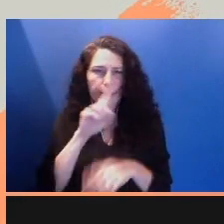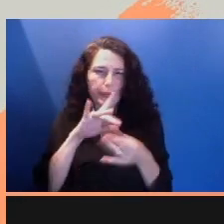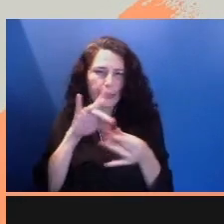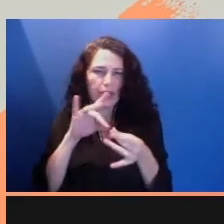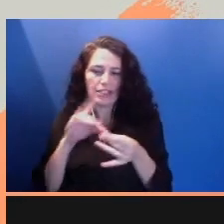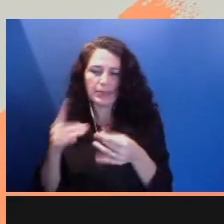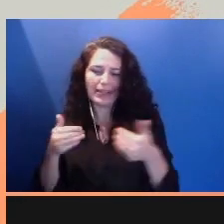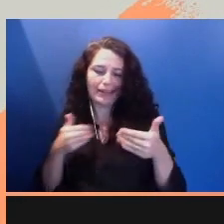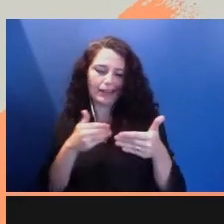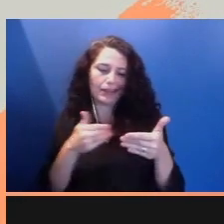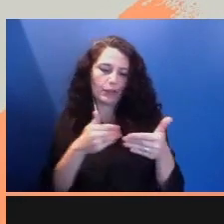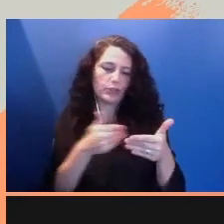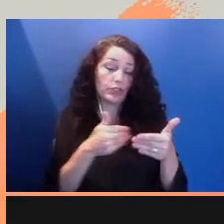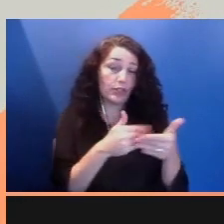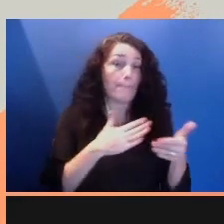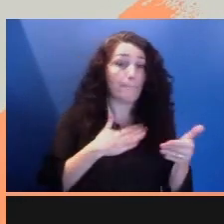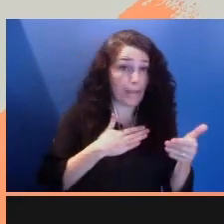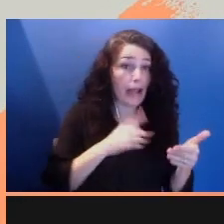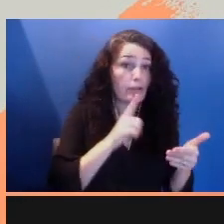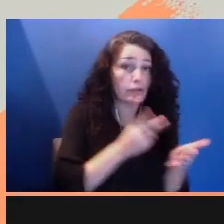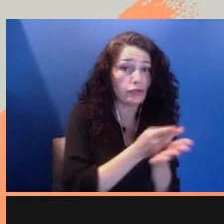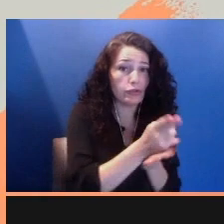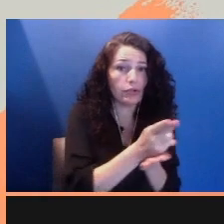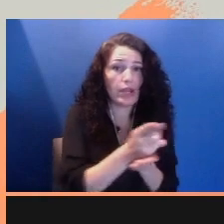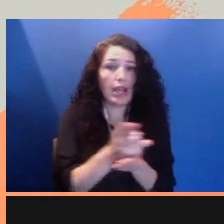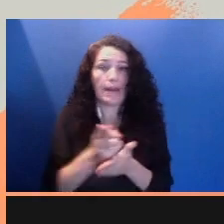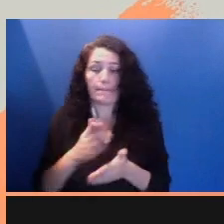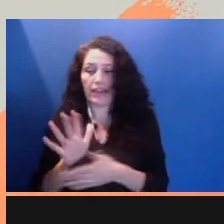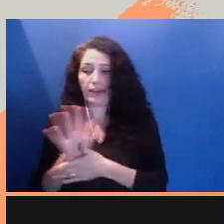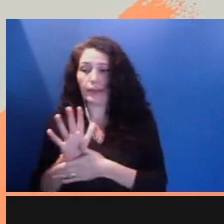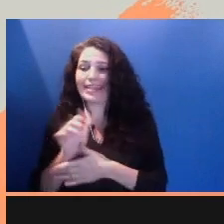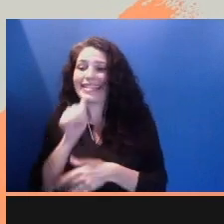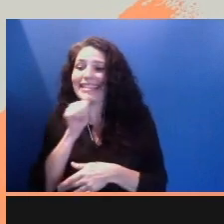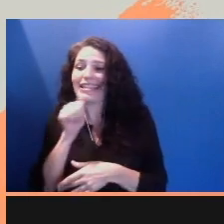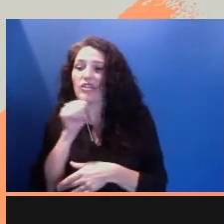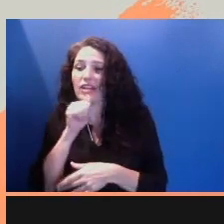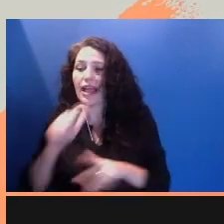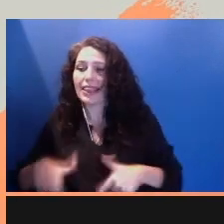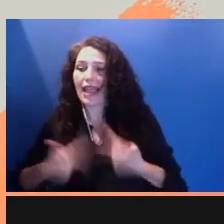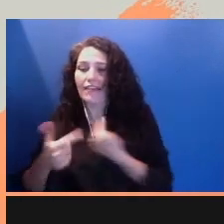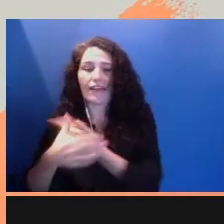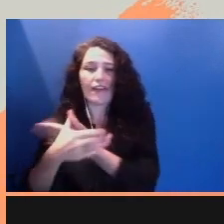My new film, "The Secret Life of La Mariposa," is set in a dystopian world, much like ours now,